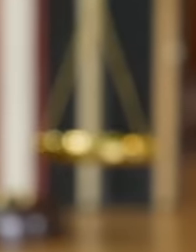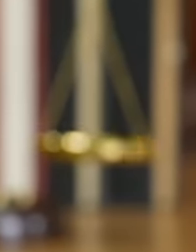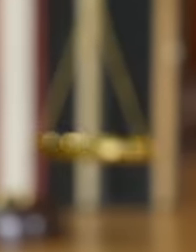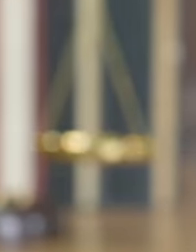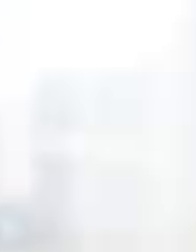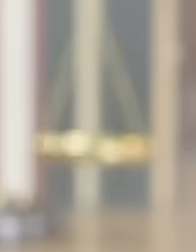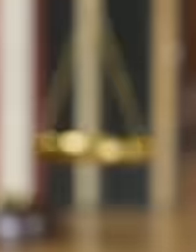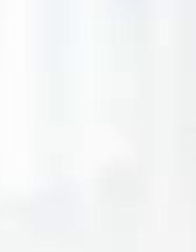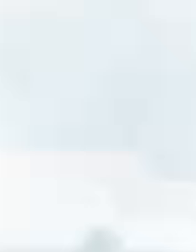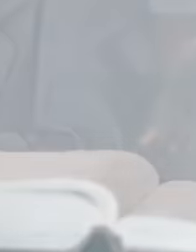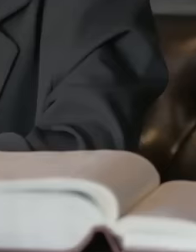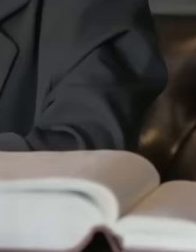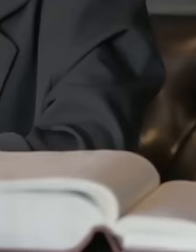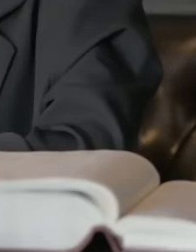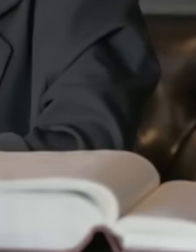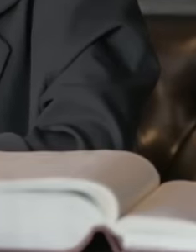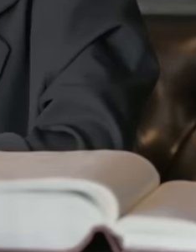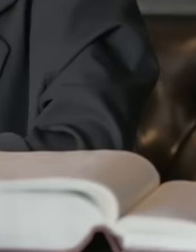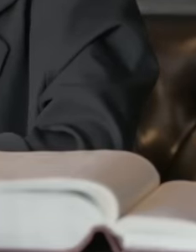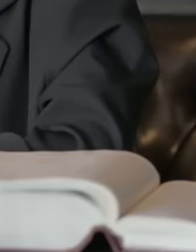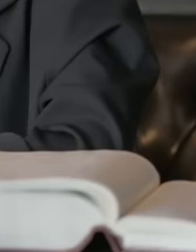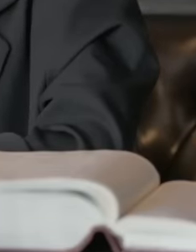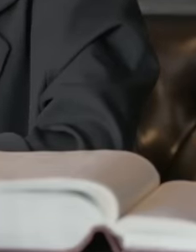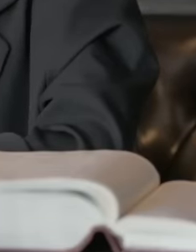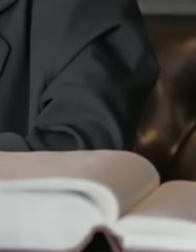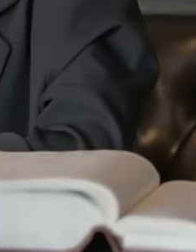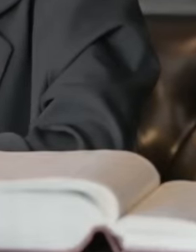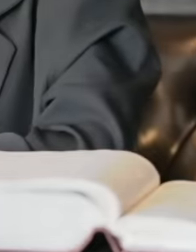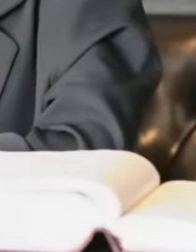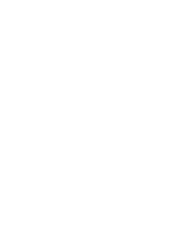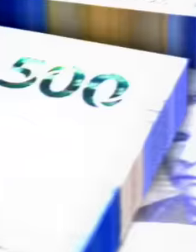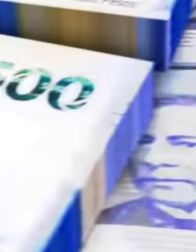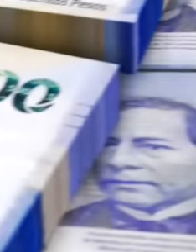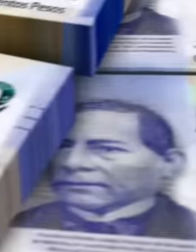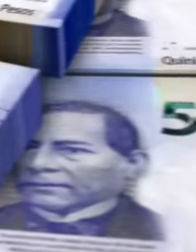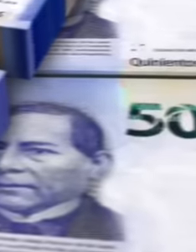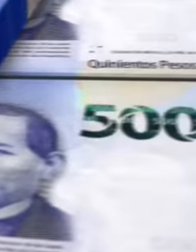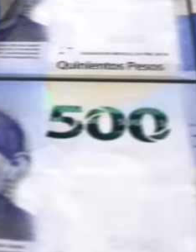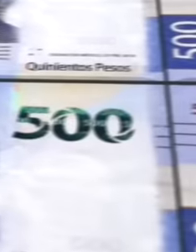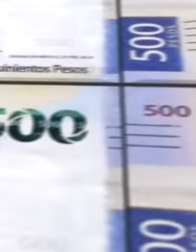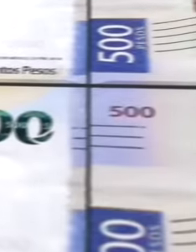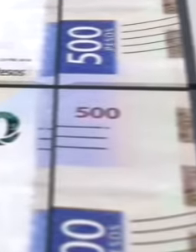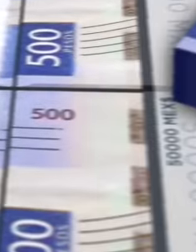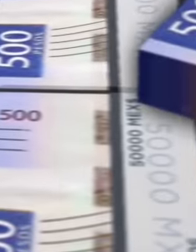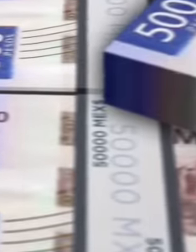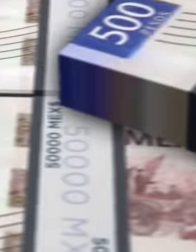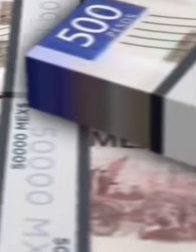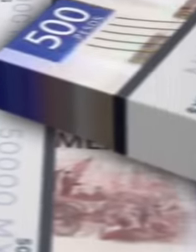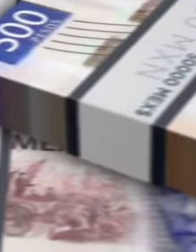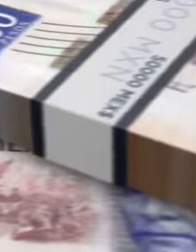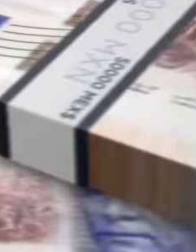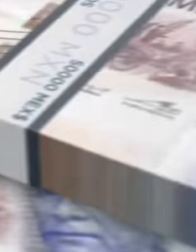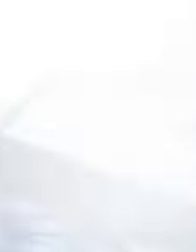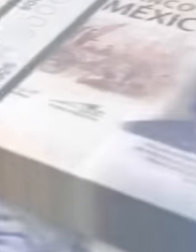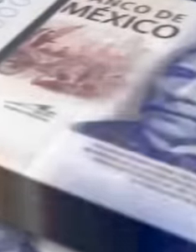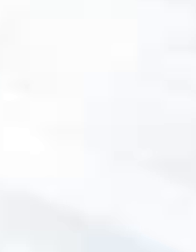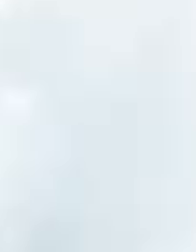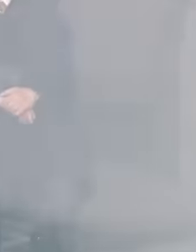in Mexico, public employees who earn a lot of money and are at the service of the big companies. top